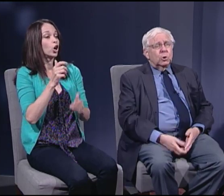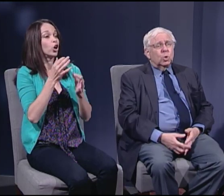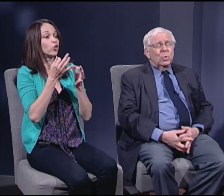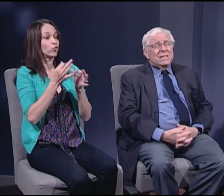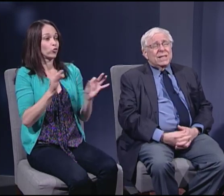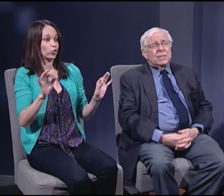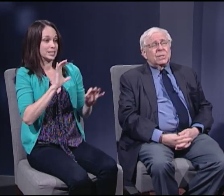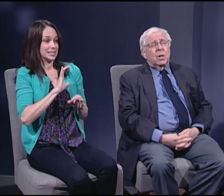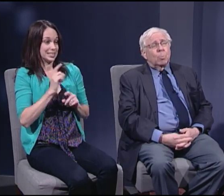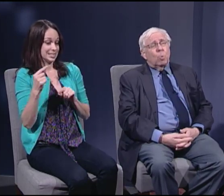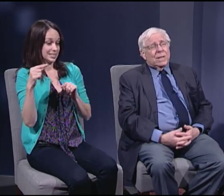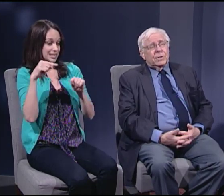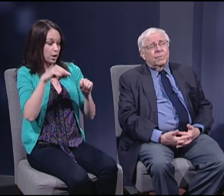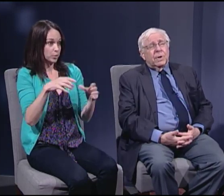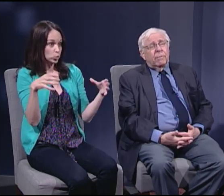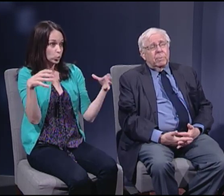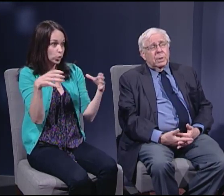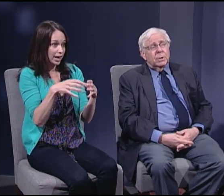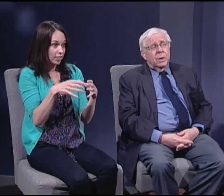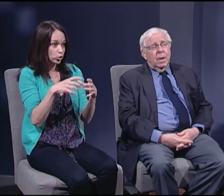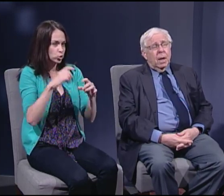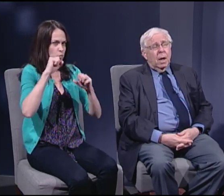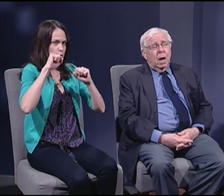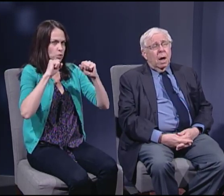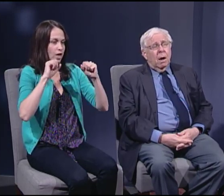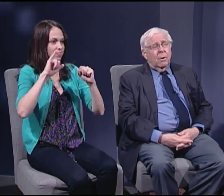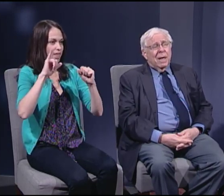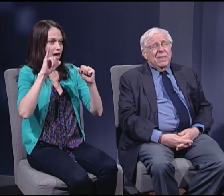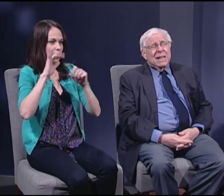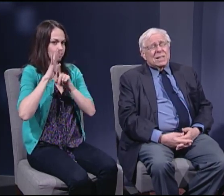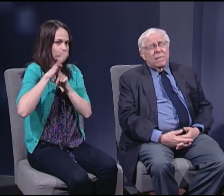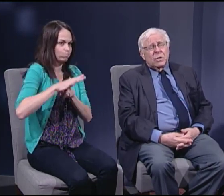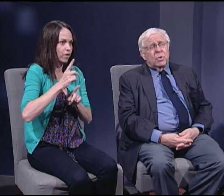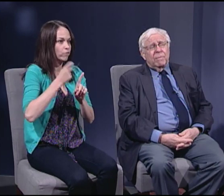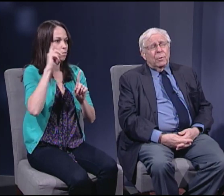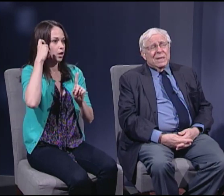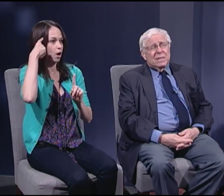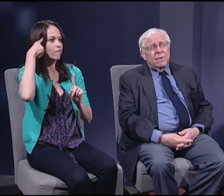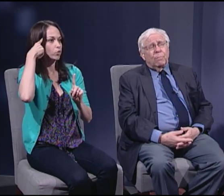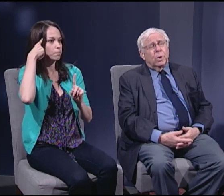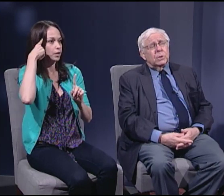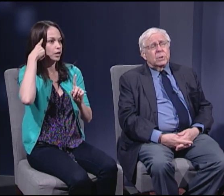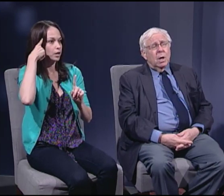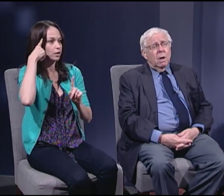to resist an oppressive government. And that's obviously very different